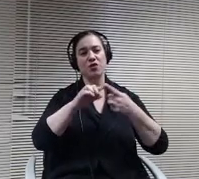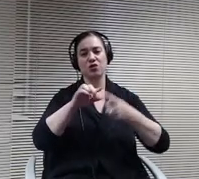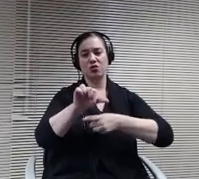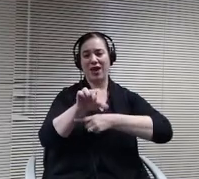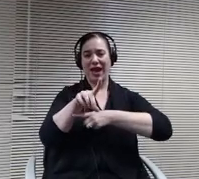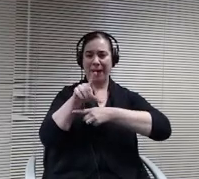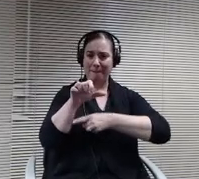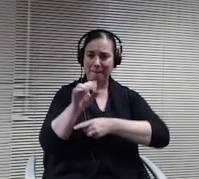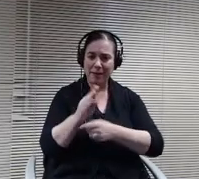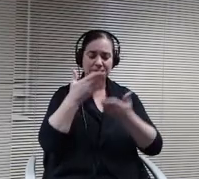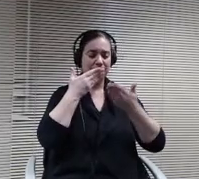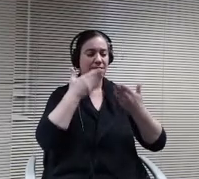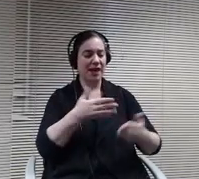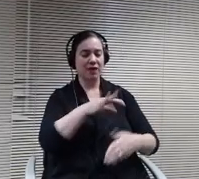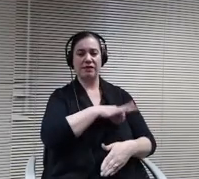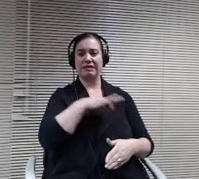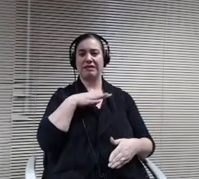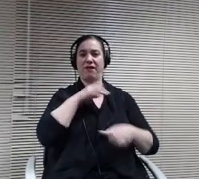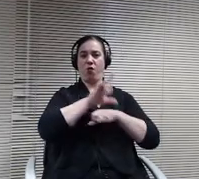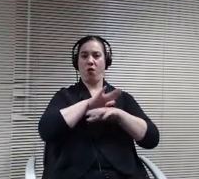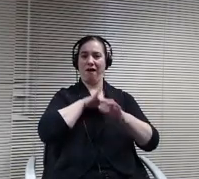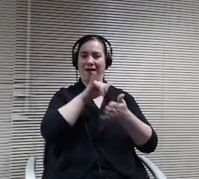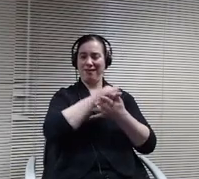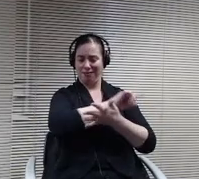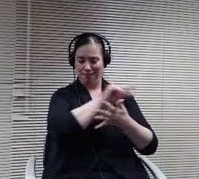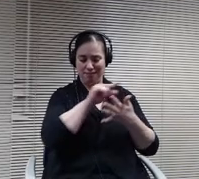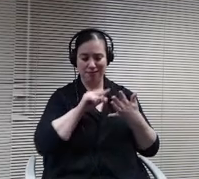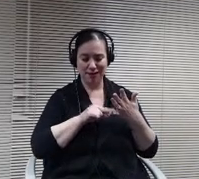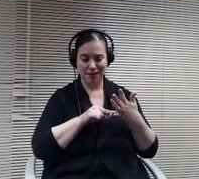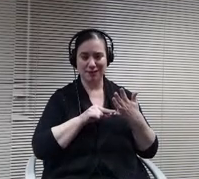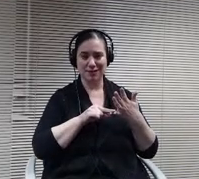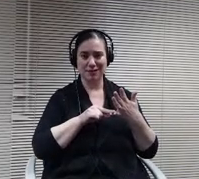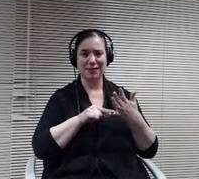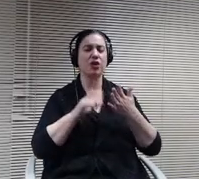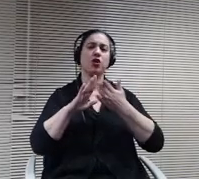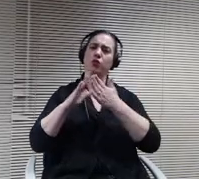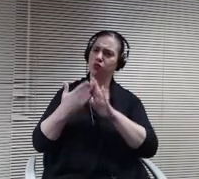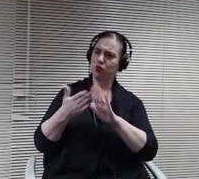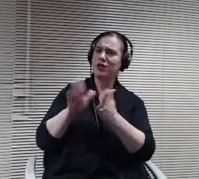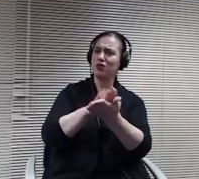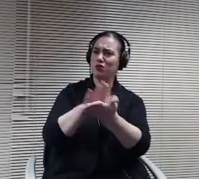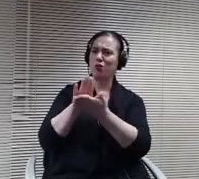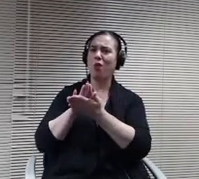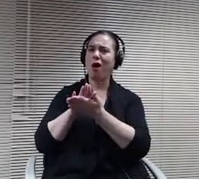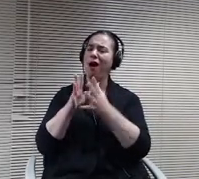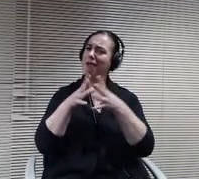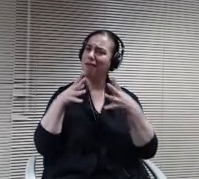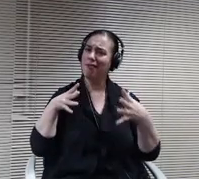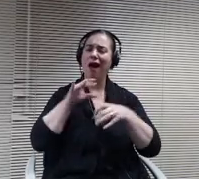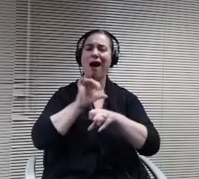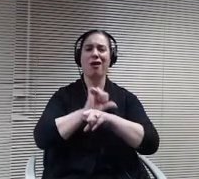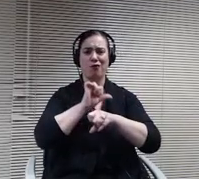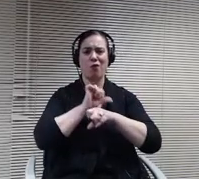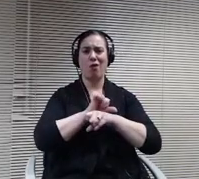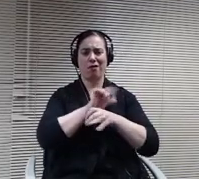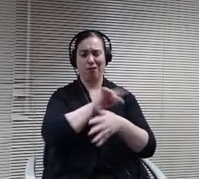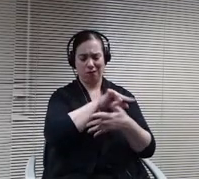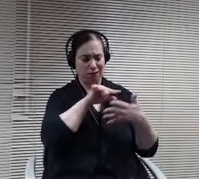the community and schools. Lot of work went into this and I think we made some great changes that move these policies